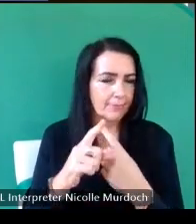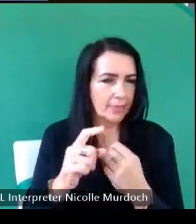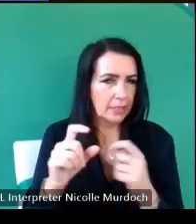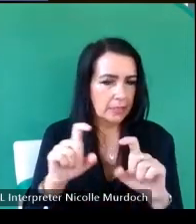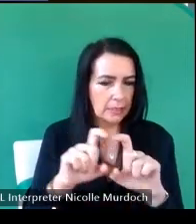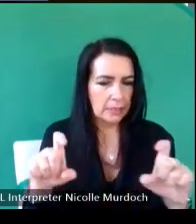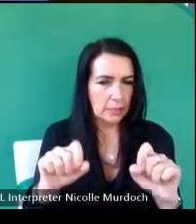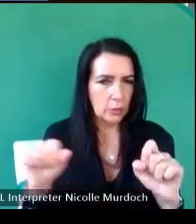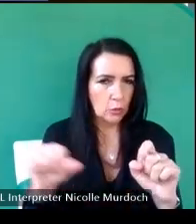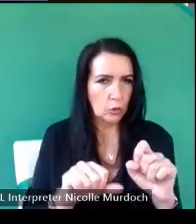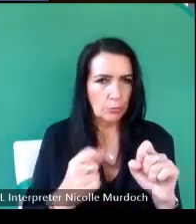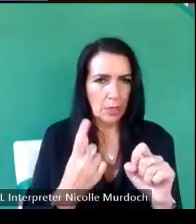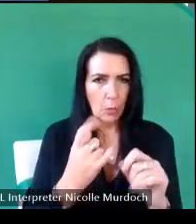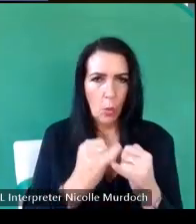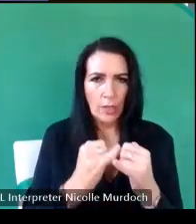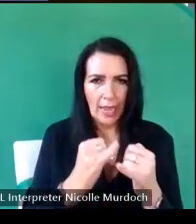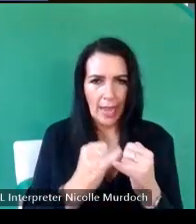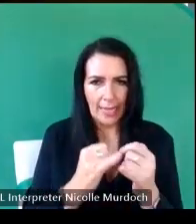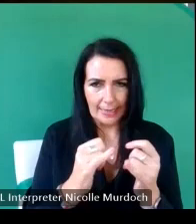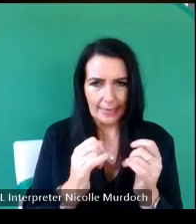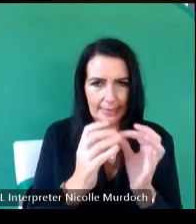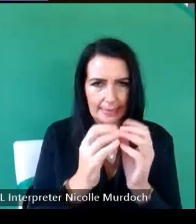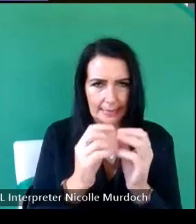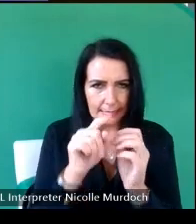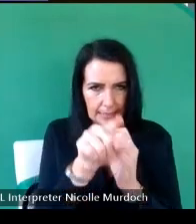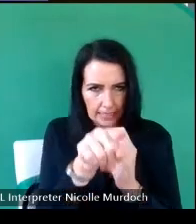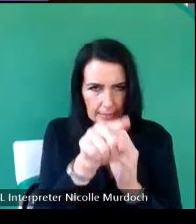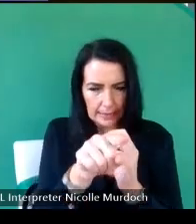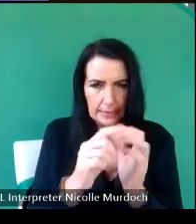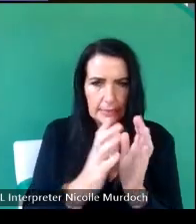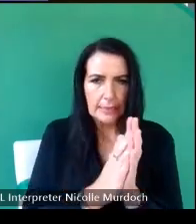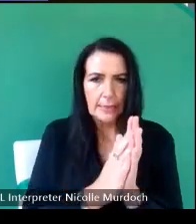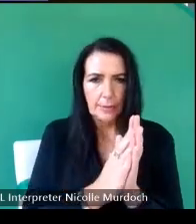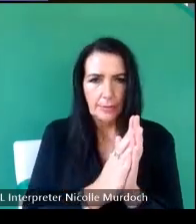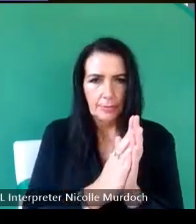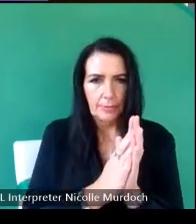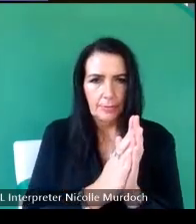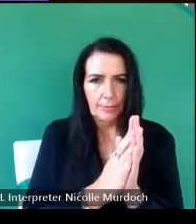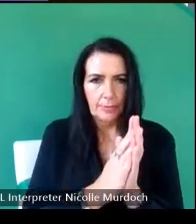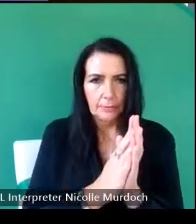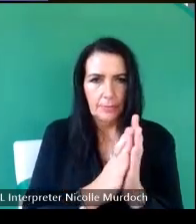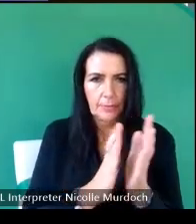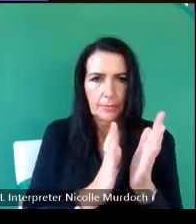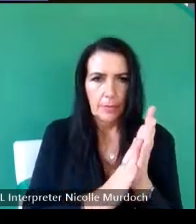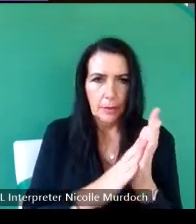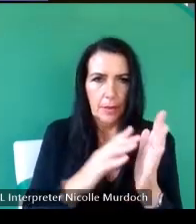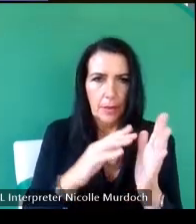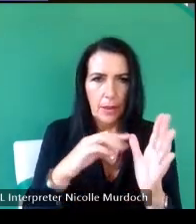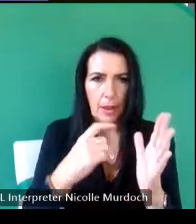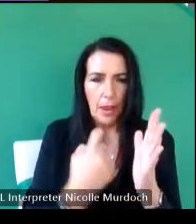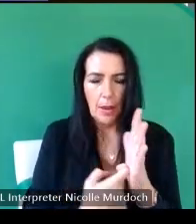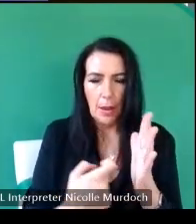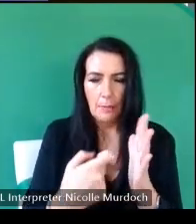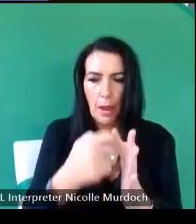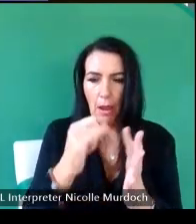only be one ESS marks um and that's my Mason Mark I designed my own n mark just because I